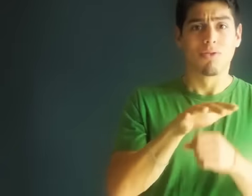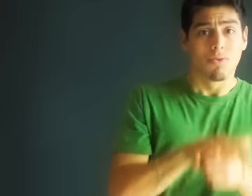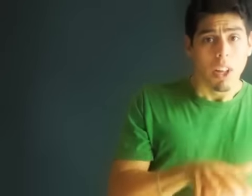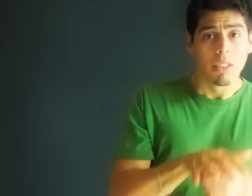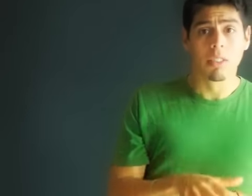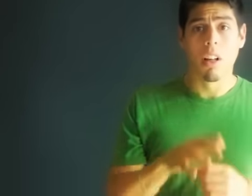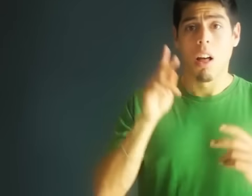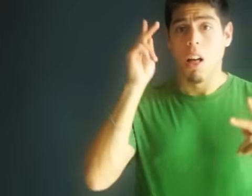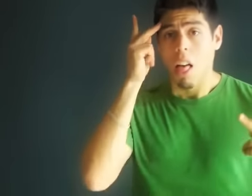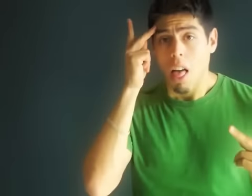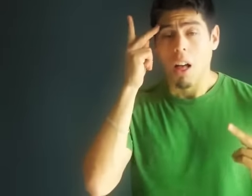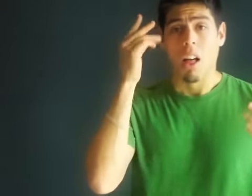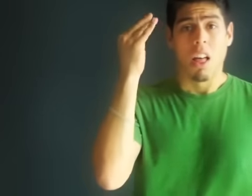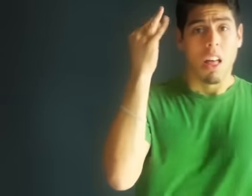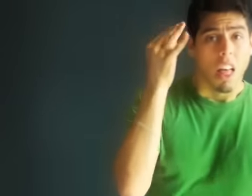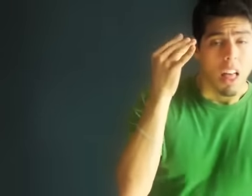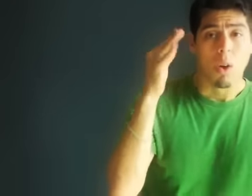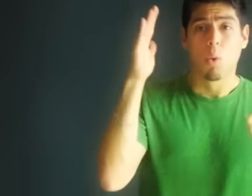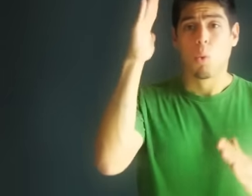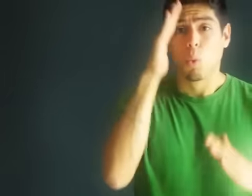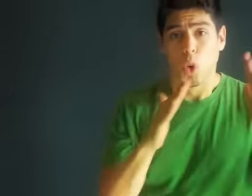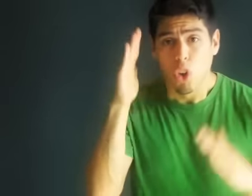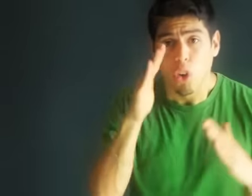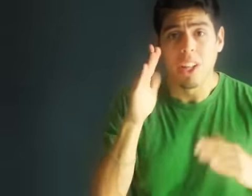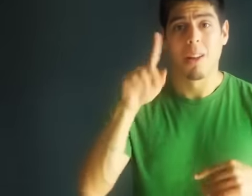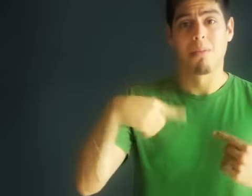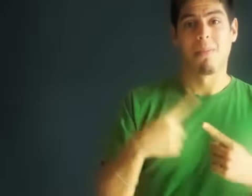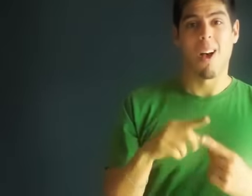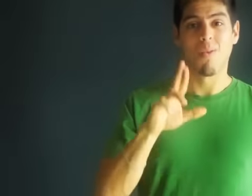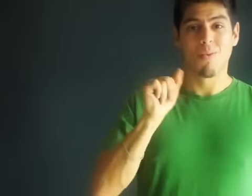don't stress, get paranoid, or worry about getting raped,